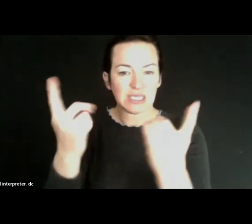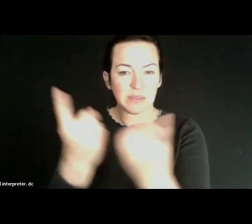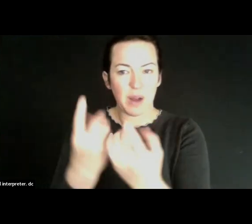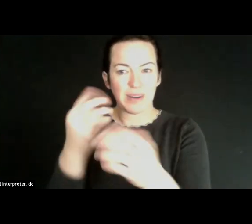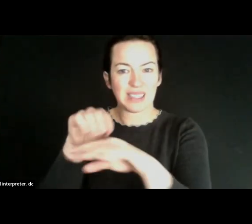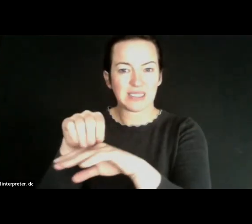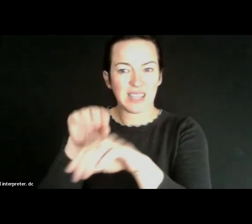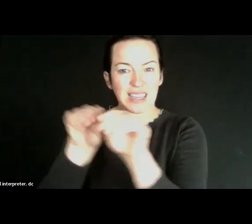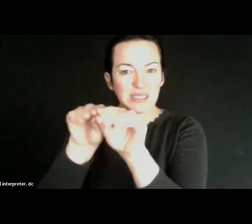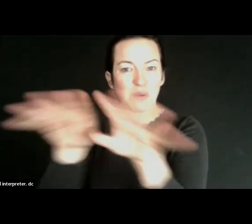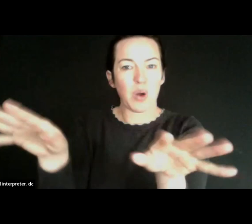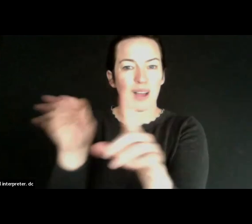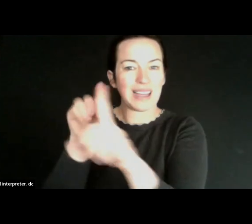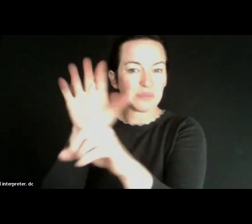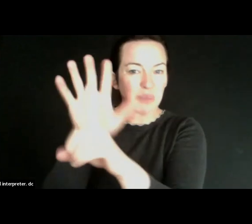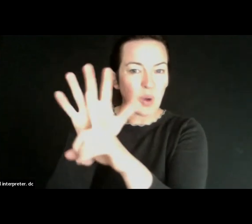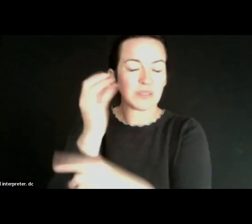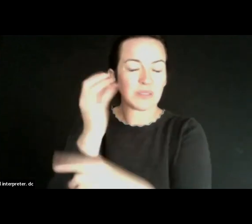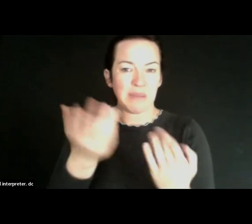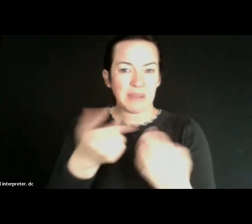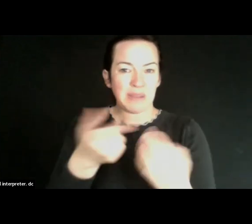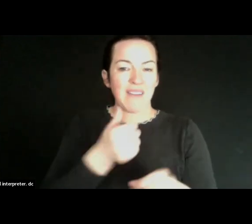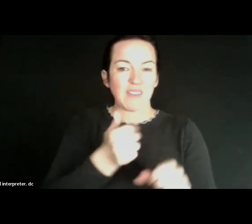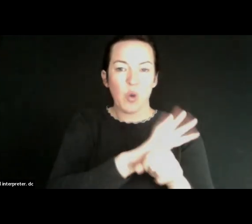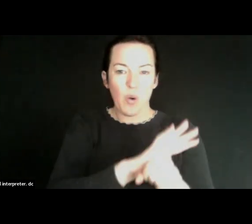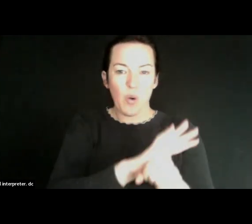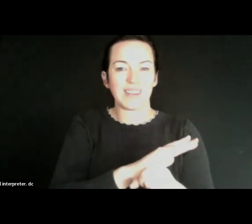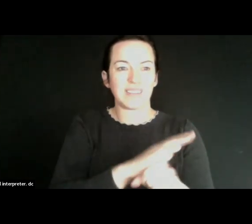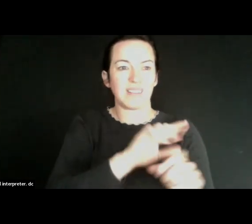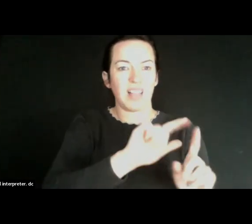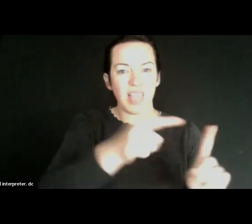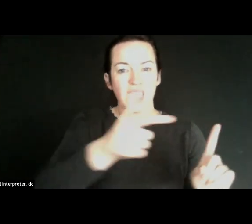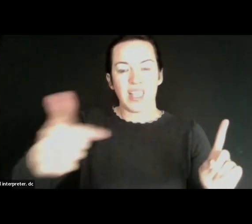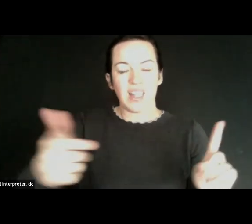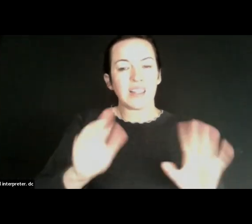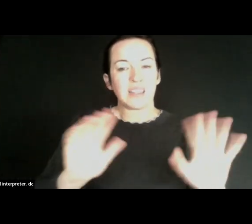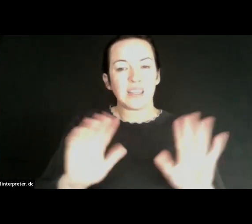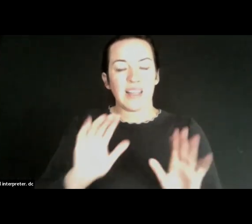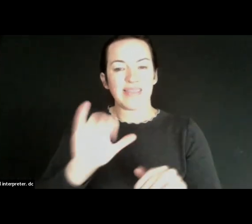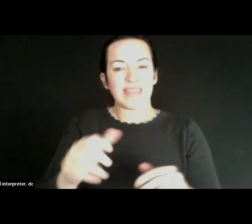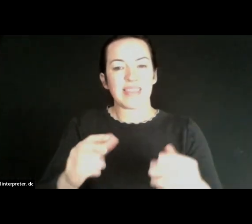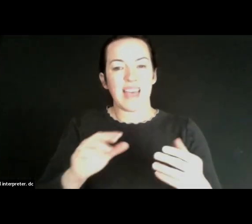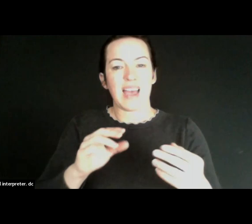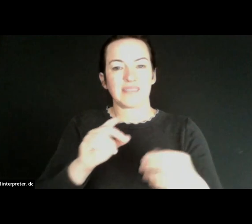Covid. So that's what we studied. We learn that that it does indeed has the promise telehealth